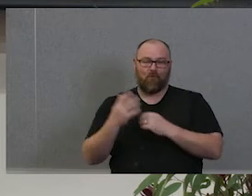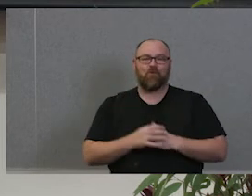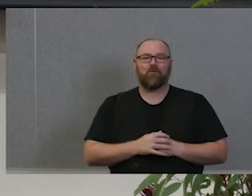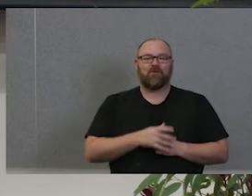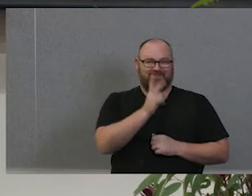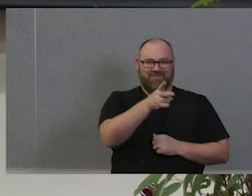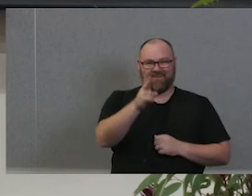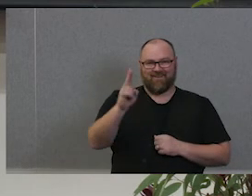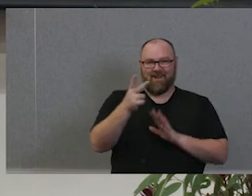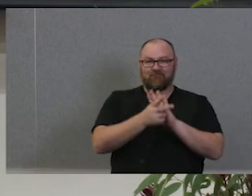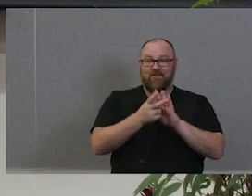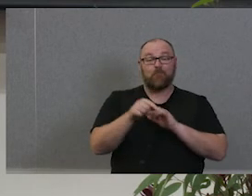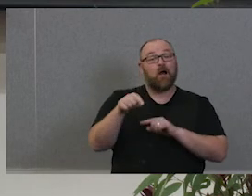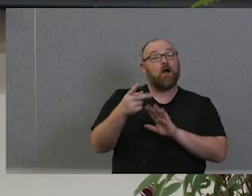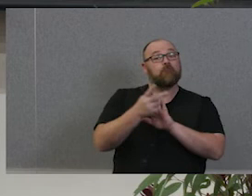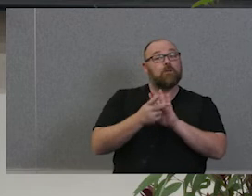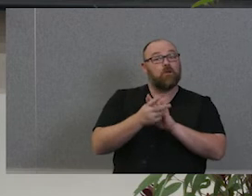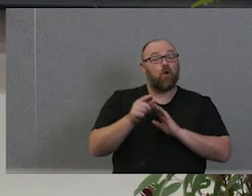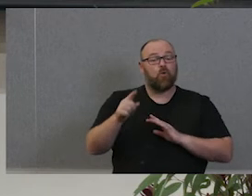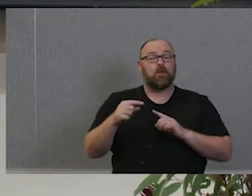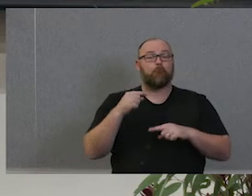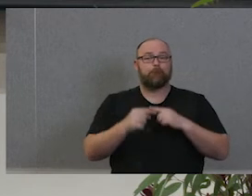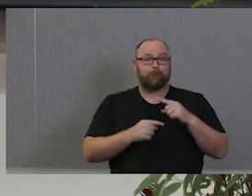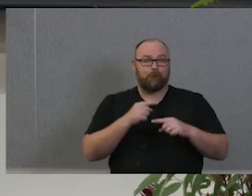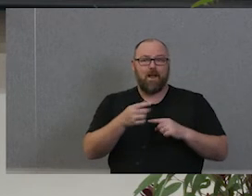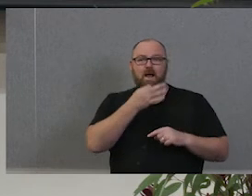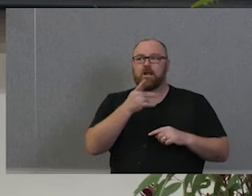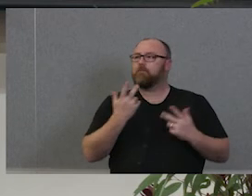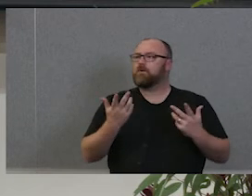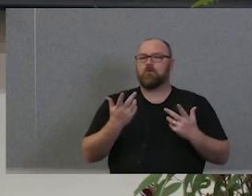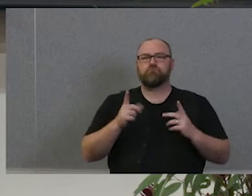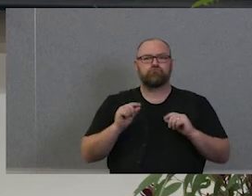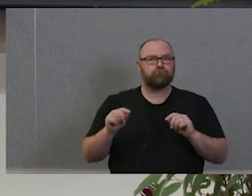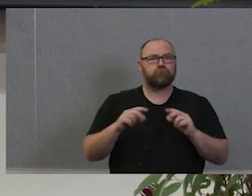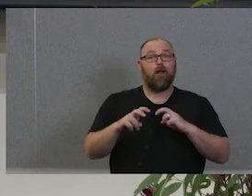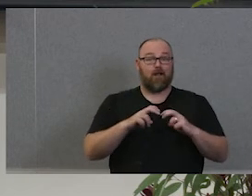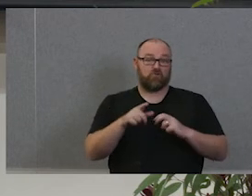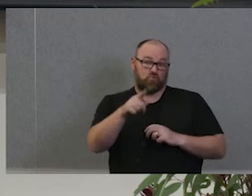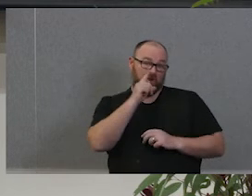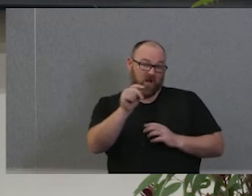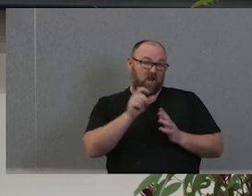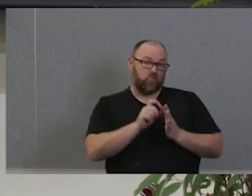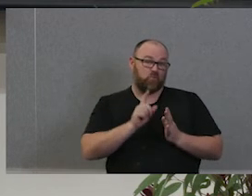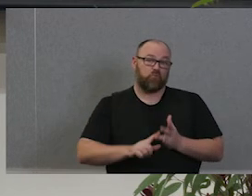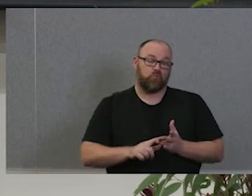and this is a video about a little bit of action that you might be interested in taking, so we'll get you to play that. Thanks Cornel.